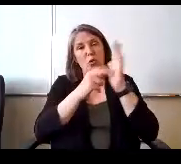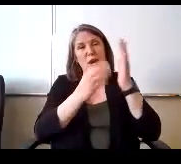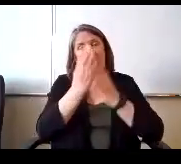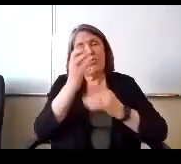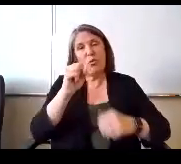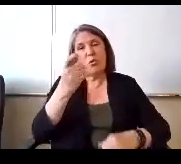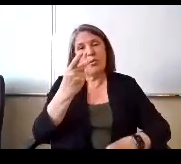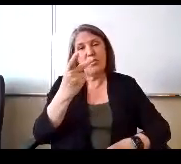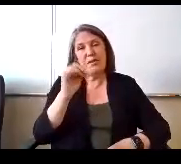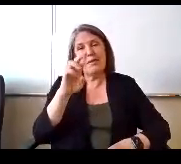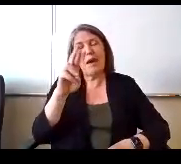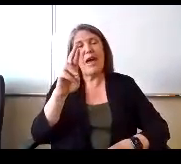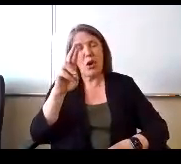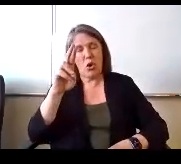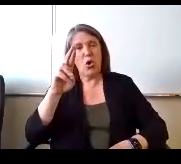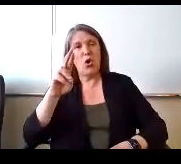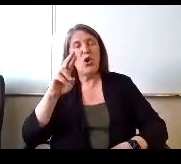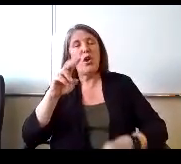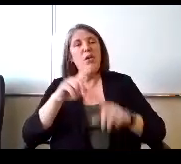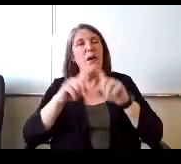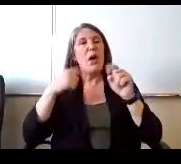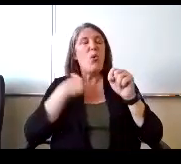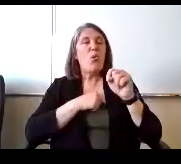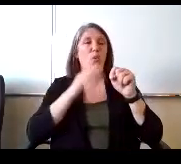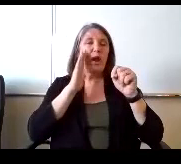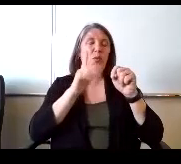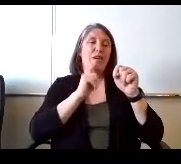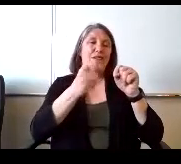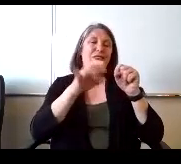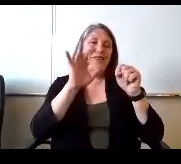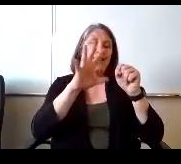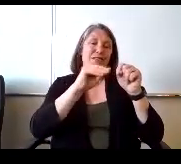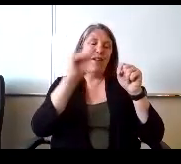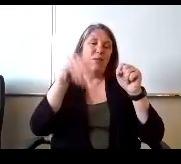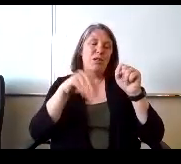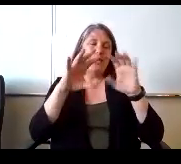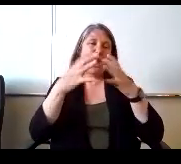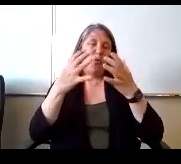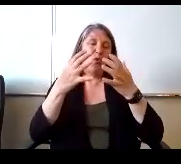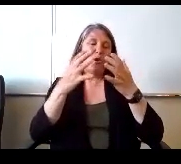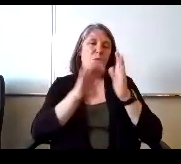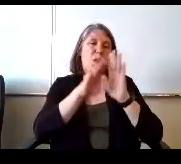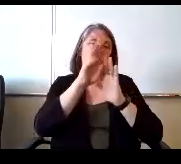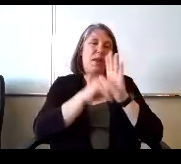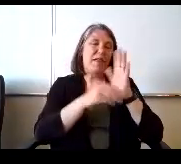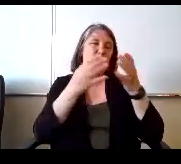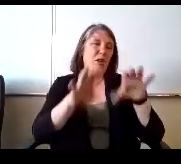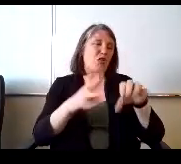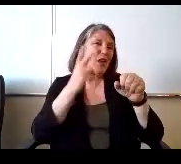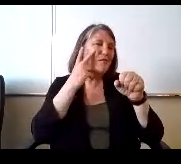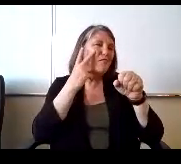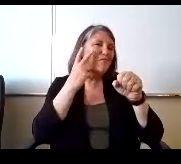but we're going to give this 95% group curriculum a chance this summer and continue to build on this as well.